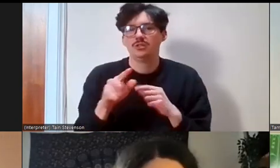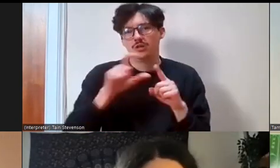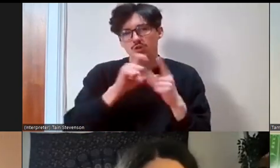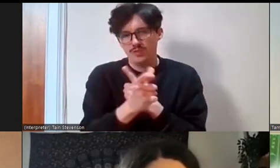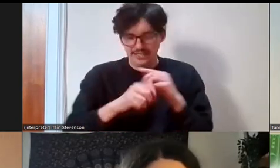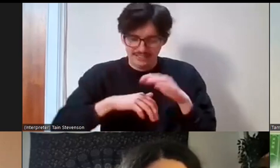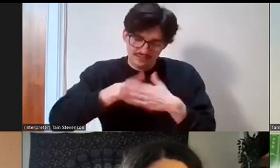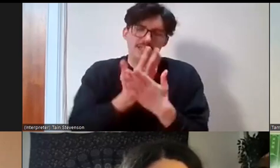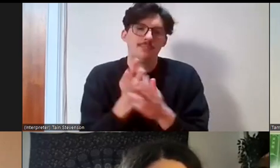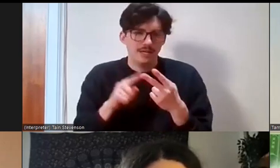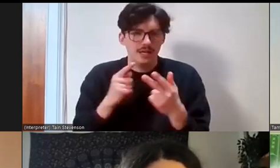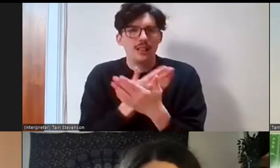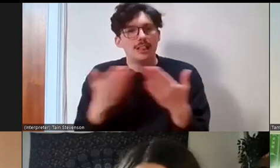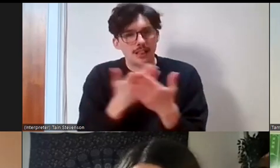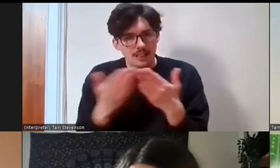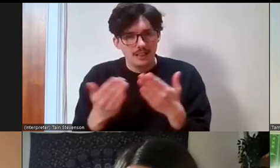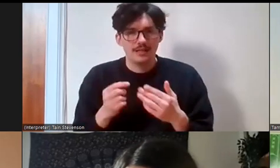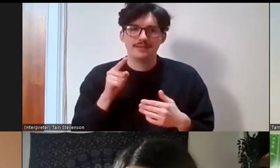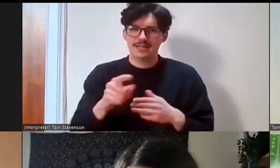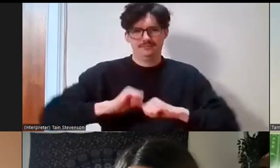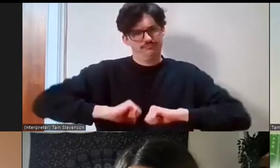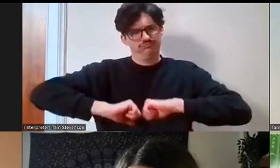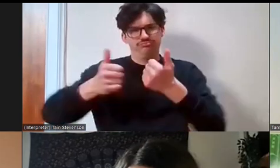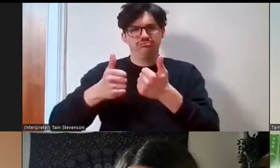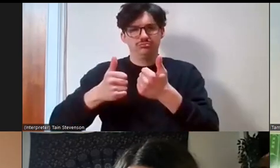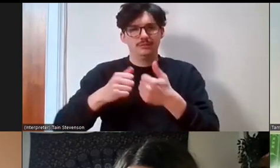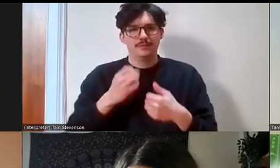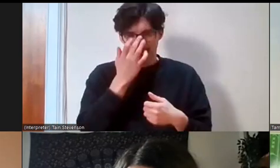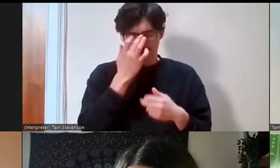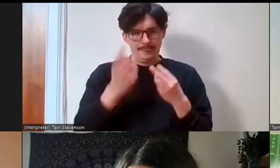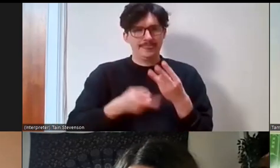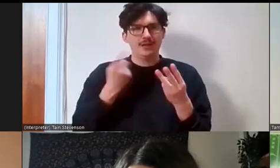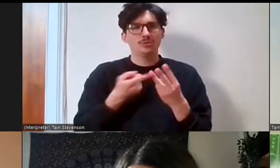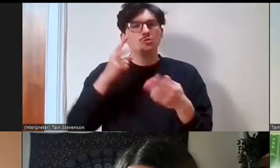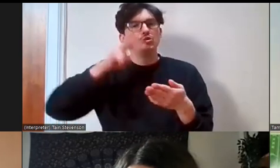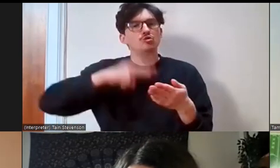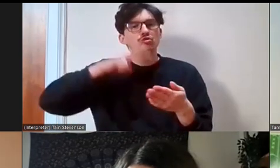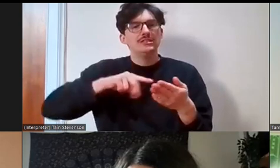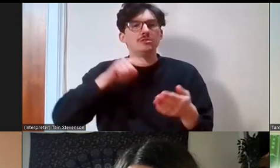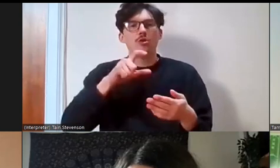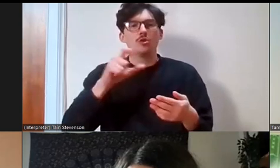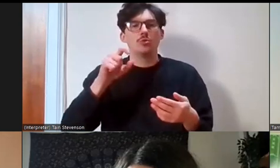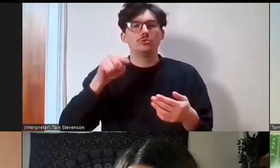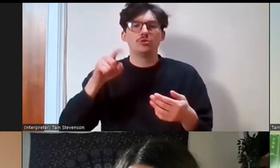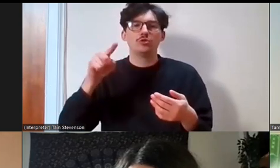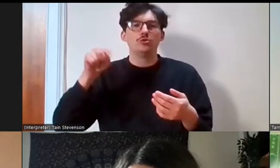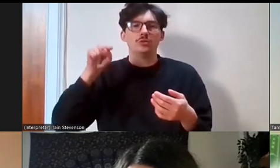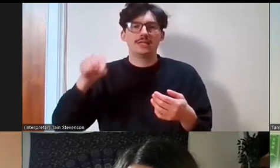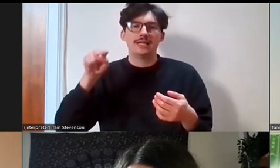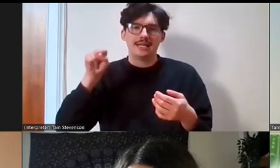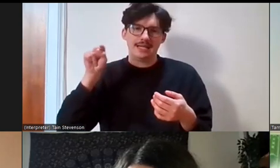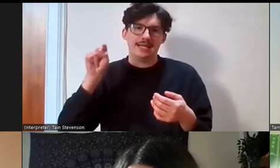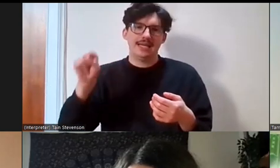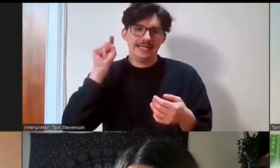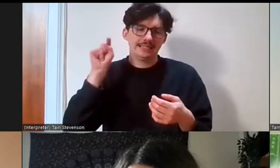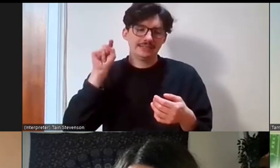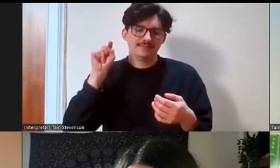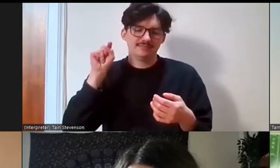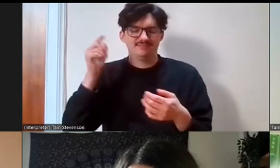They're amazing and also read.co.uk/courses, just type in community development. You know,